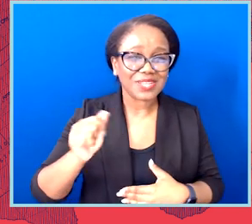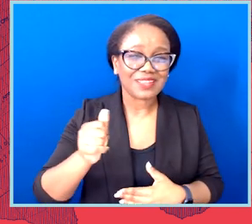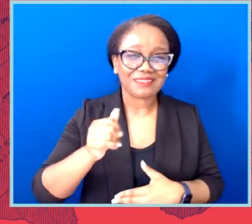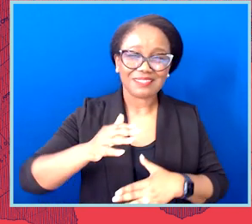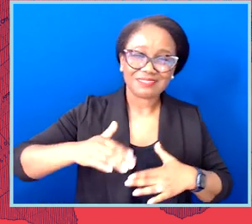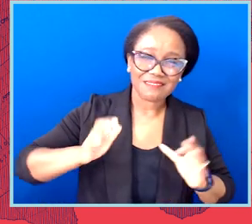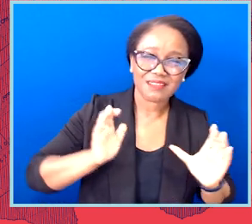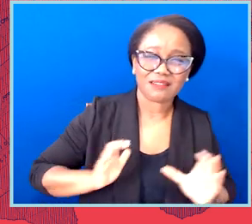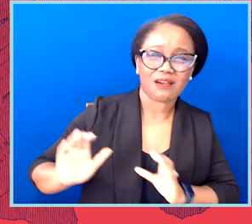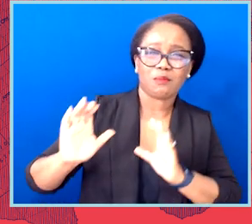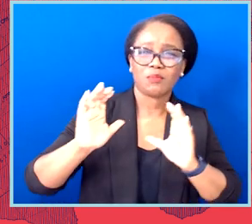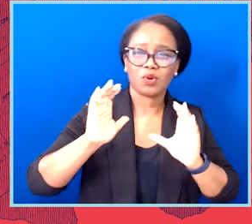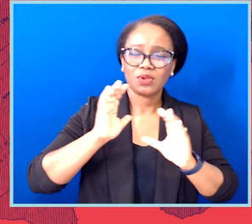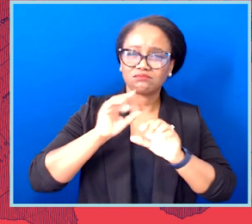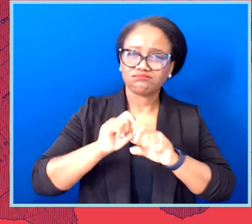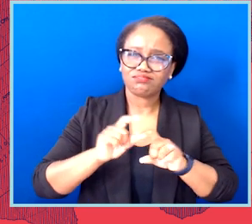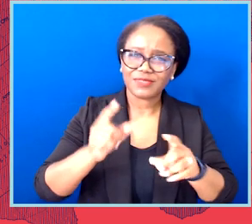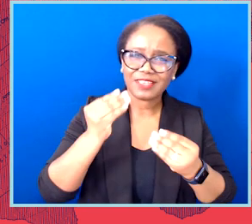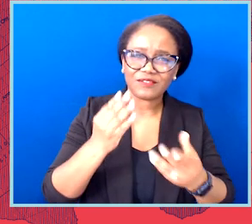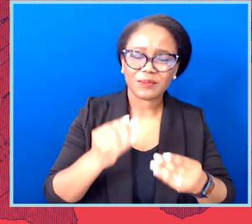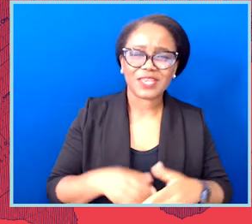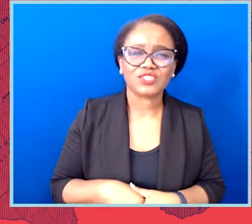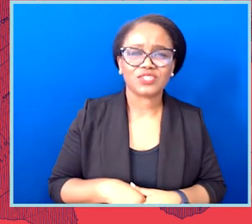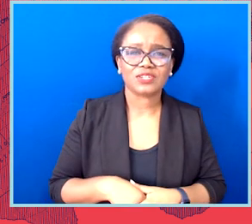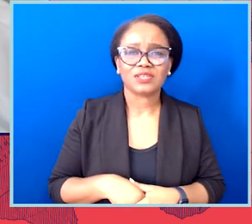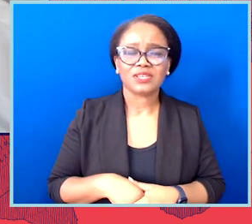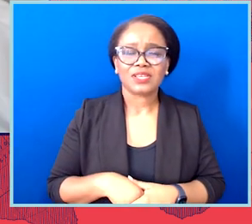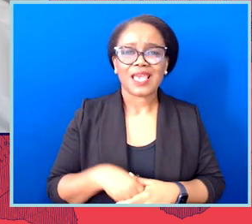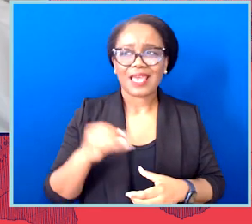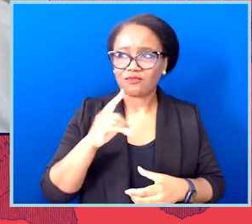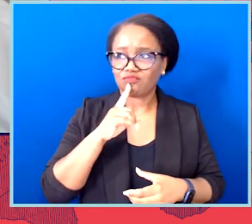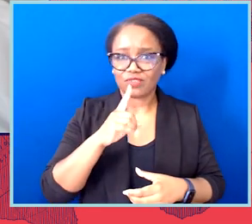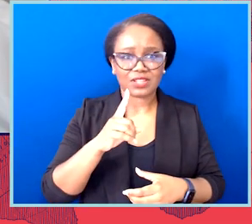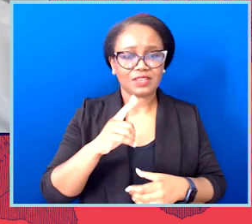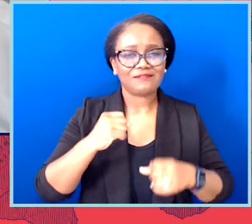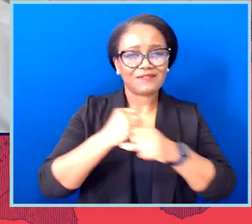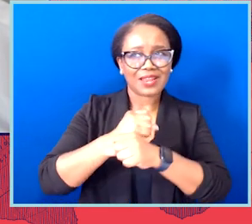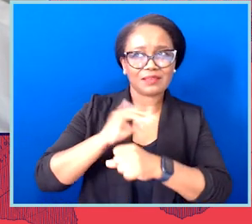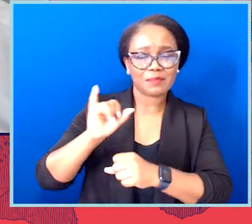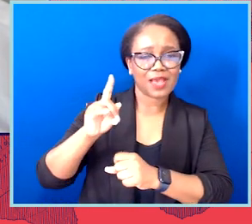These bills are particularly painful and galling because they involve kids. Why has there been such an escalation?